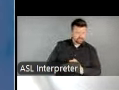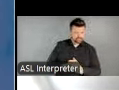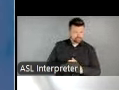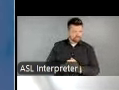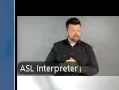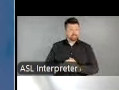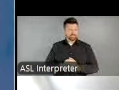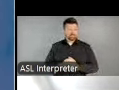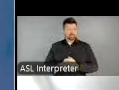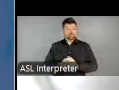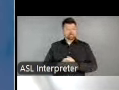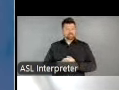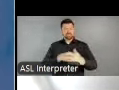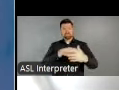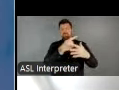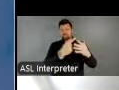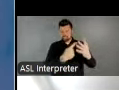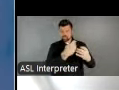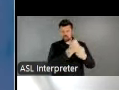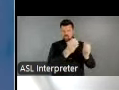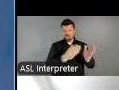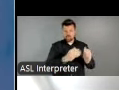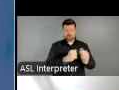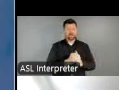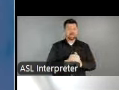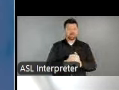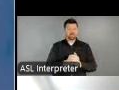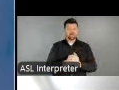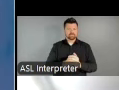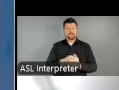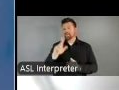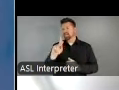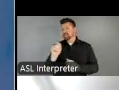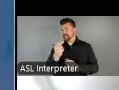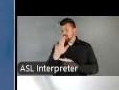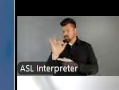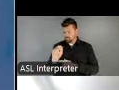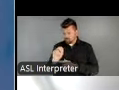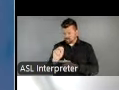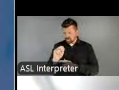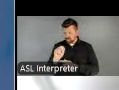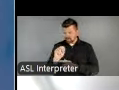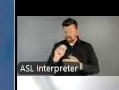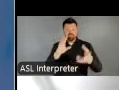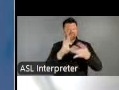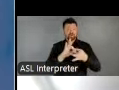and a huge thanks to Kathryn Zickuhr for taking this mammoth of a project on. Go team,